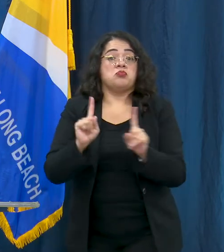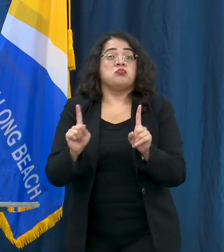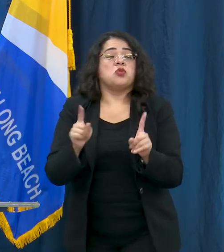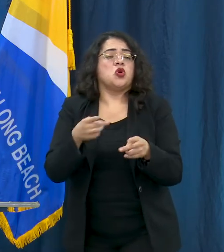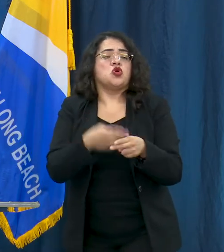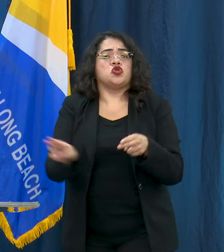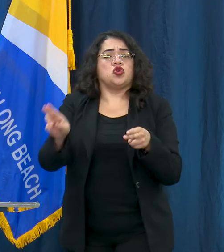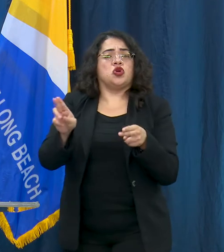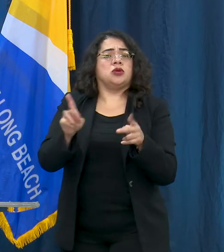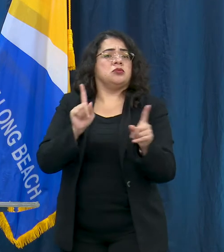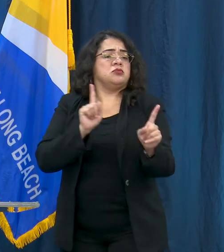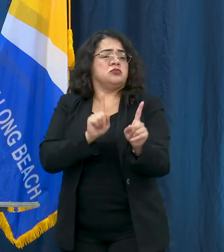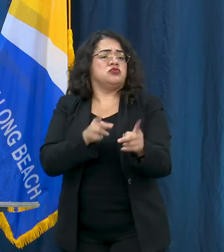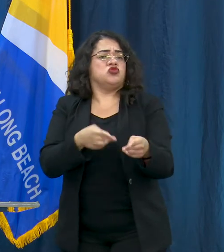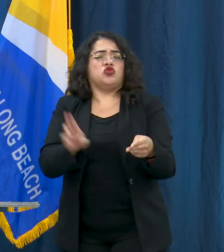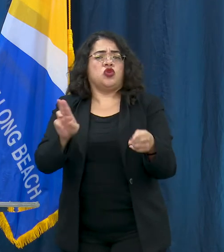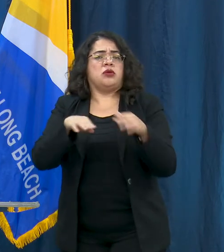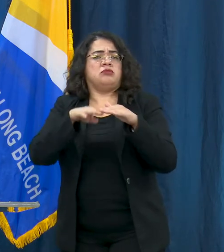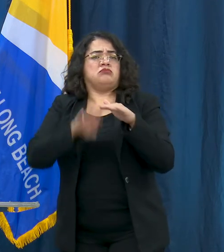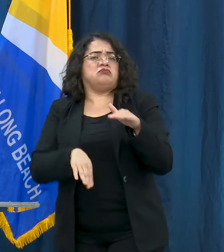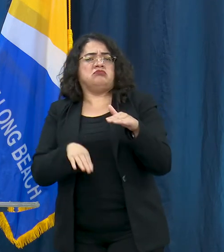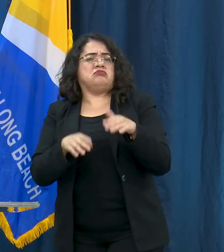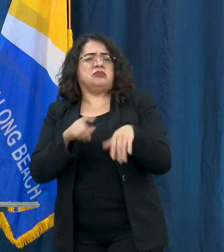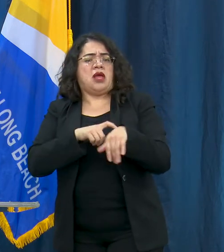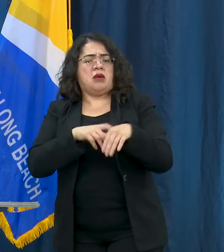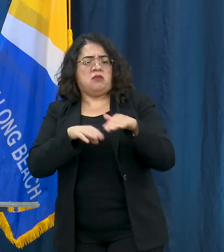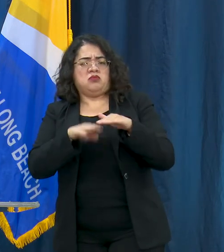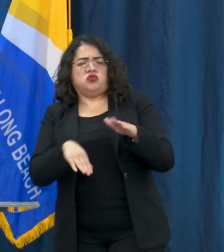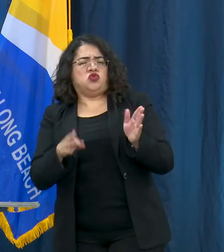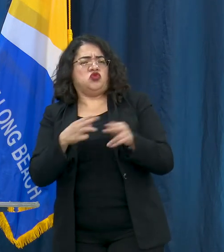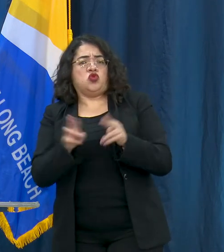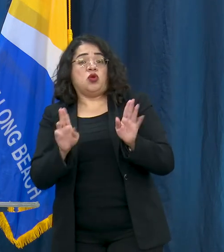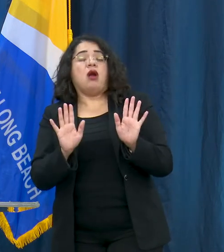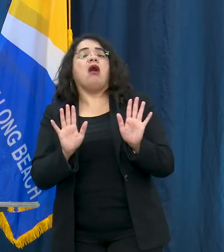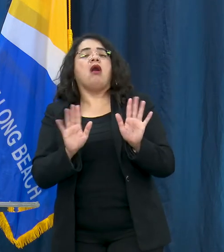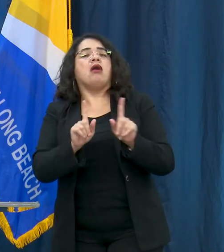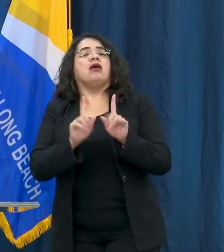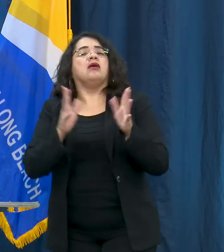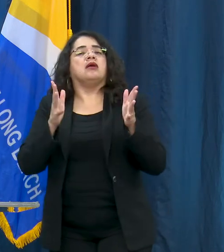so your precautions are basically to interact with fewer people